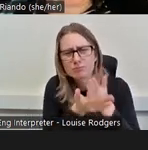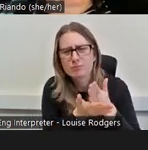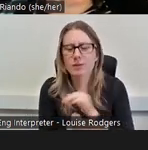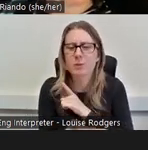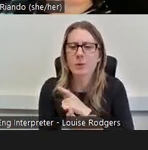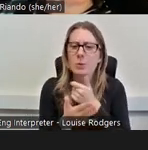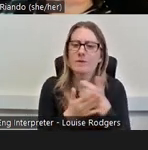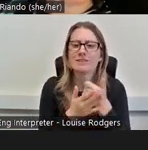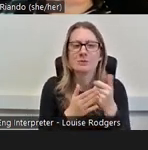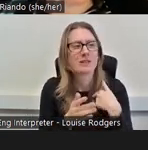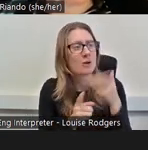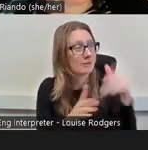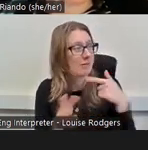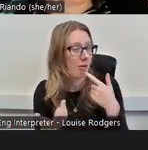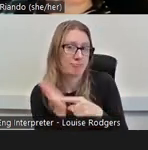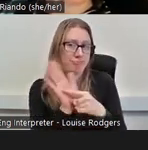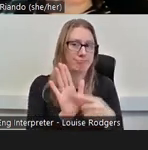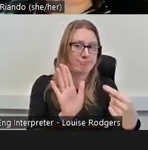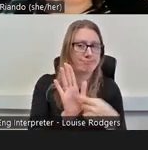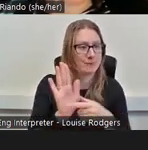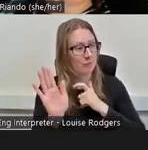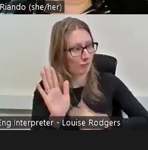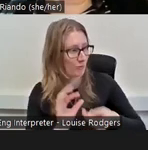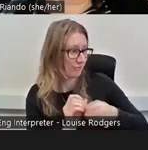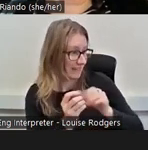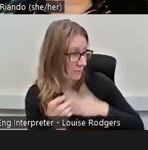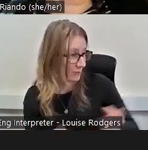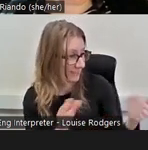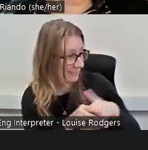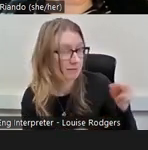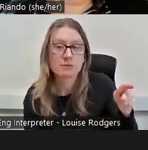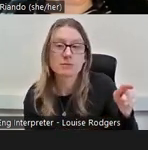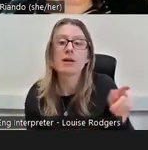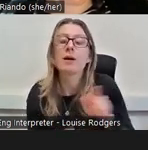created this opportunity in this role, would you like to do it?’ and we need to maybe come from,